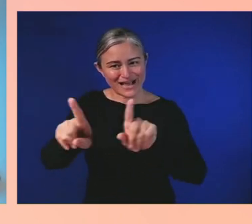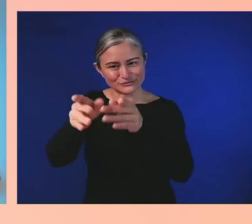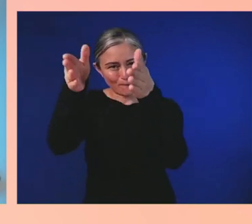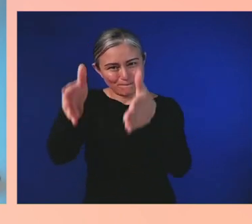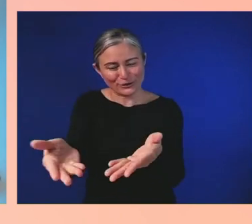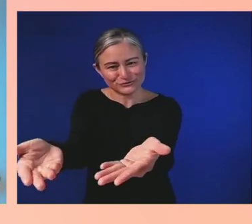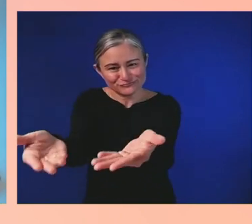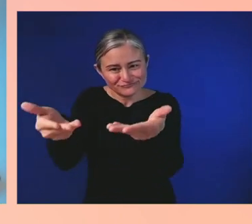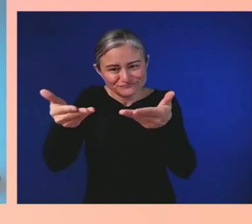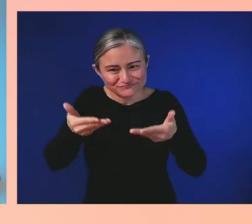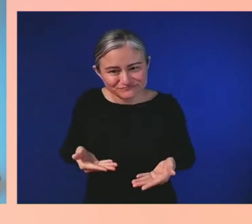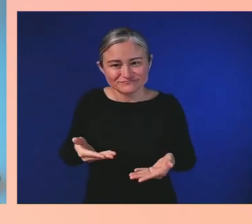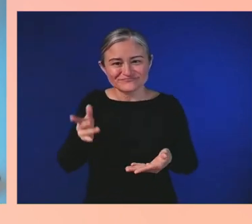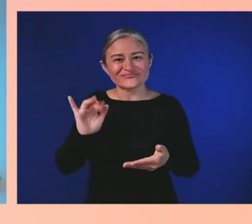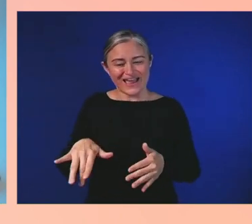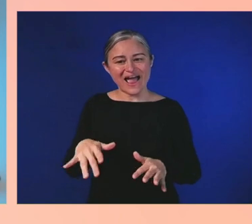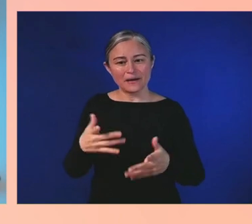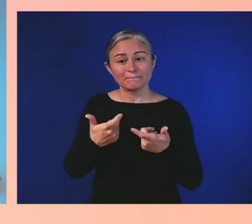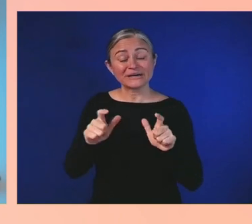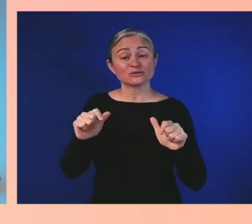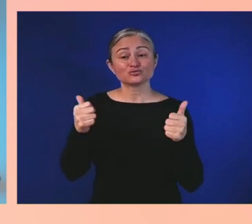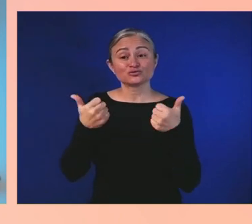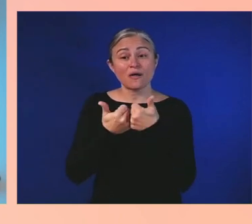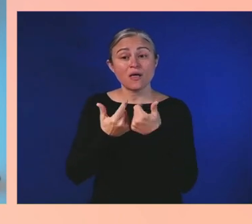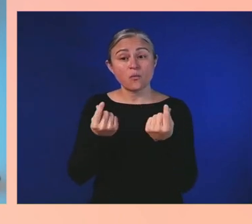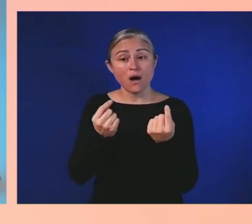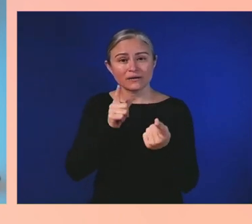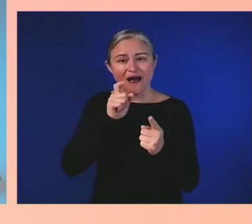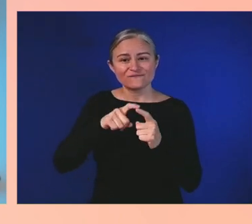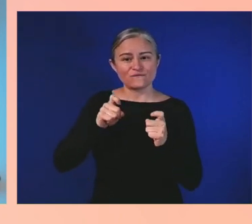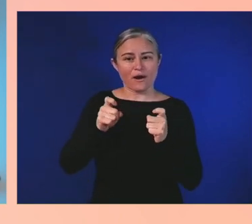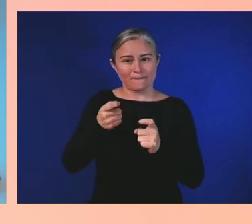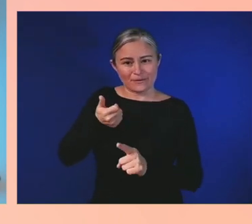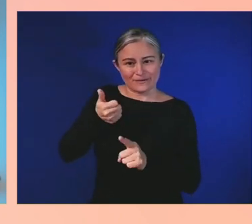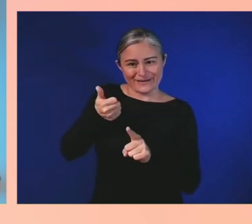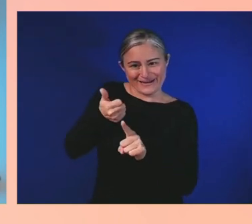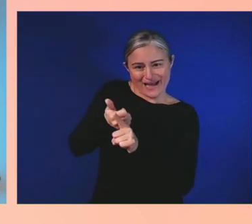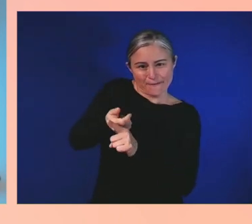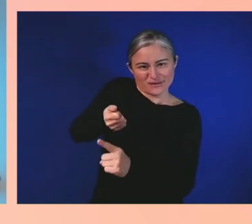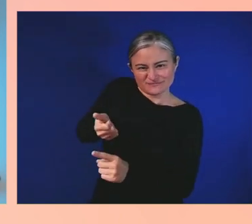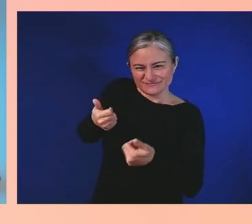but from just access to start playing the game.